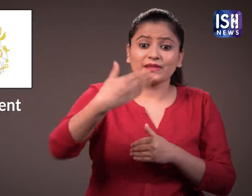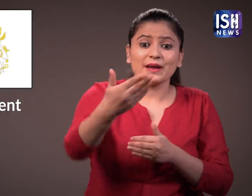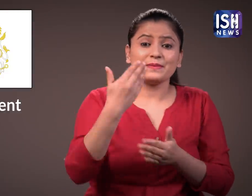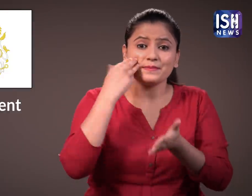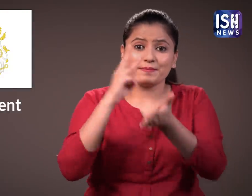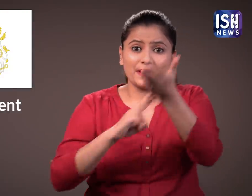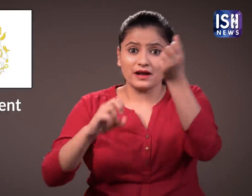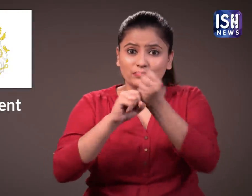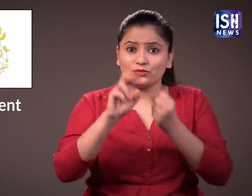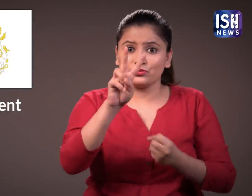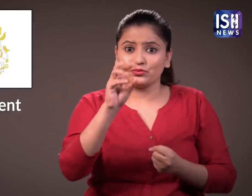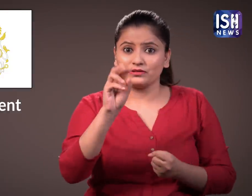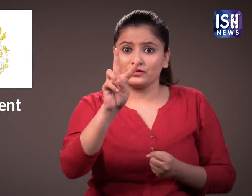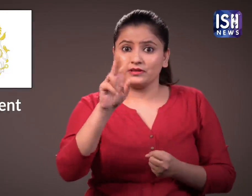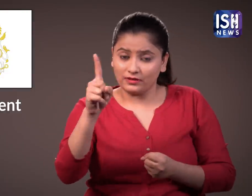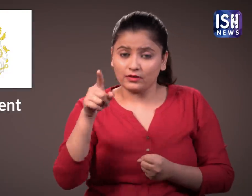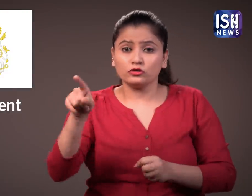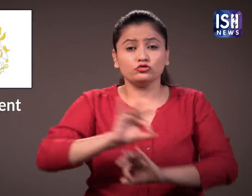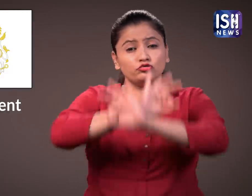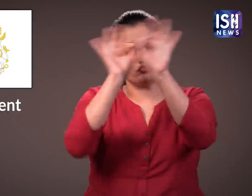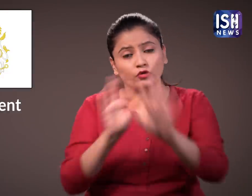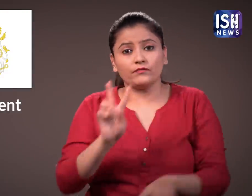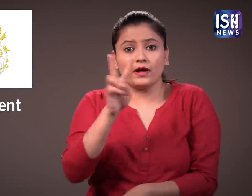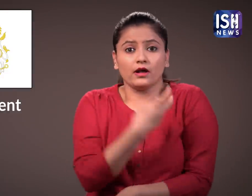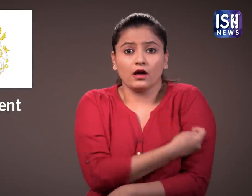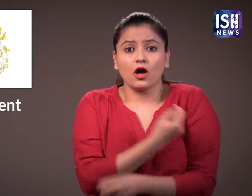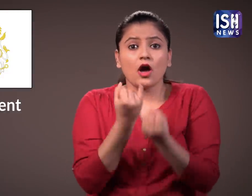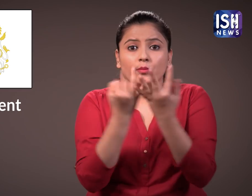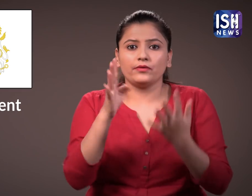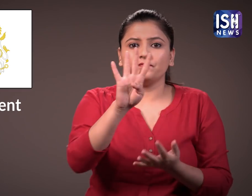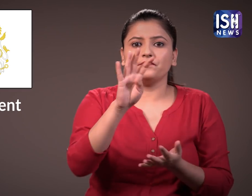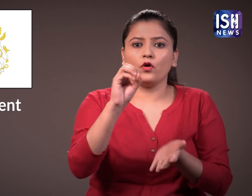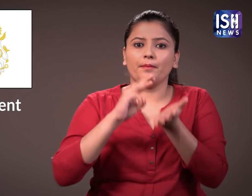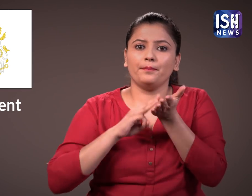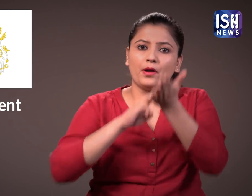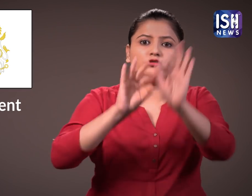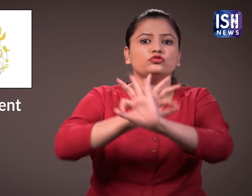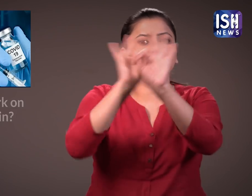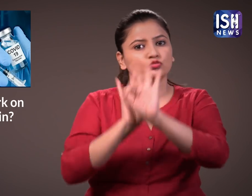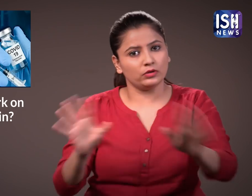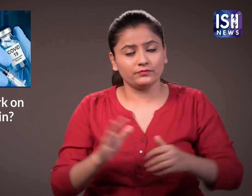with around 40 million expected to be available by the end of March.